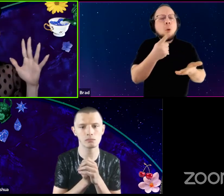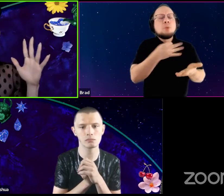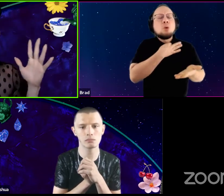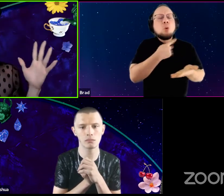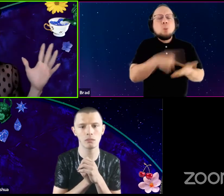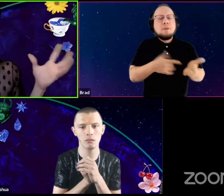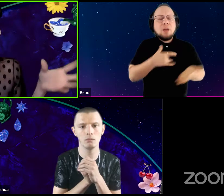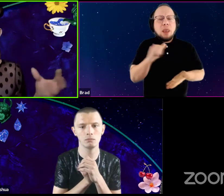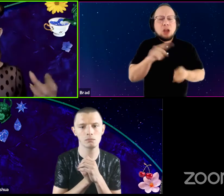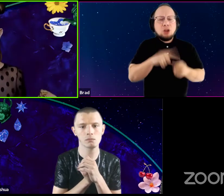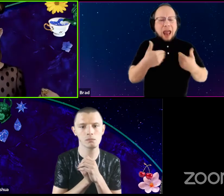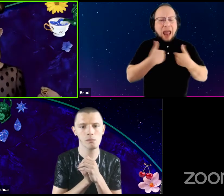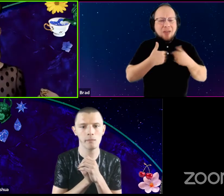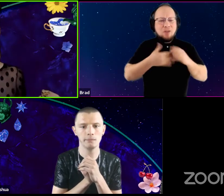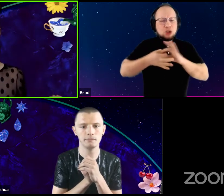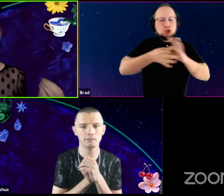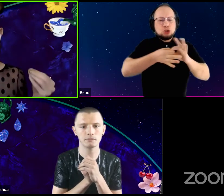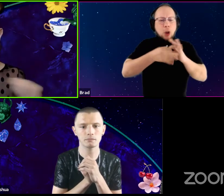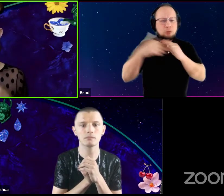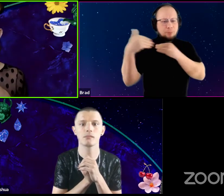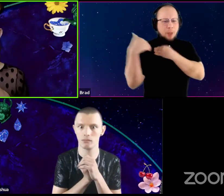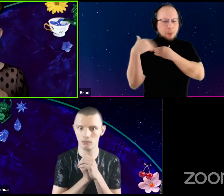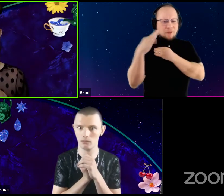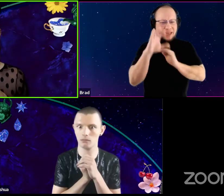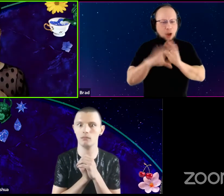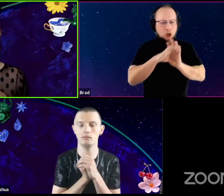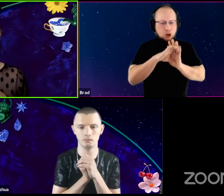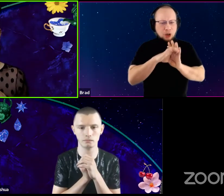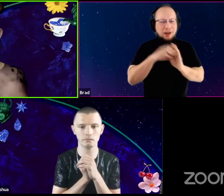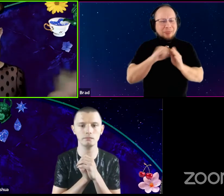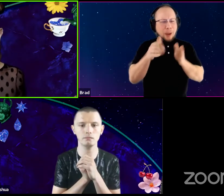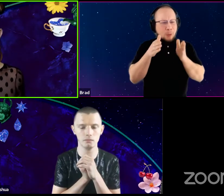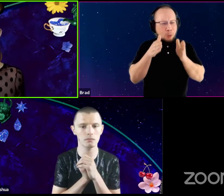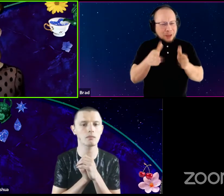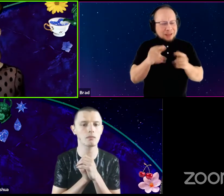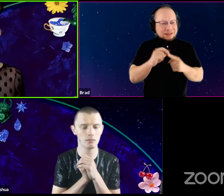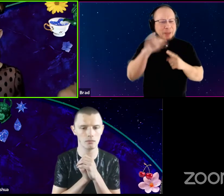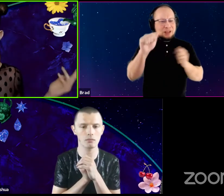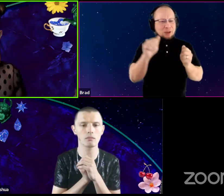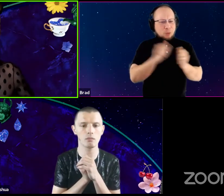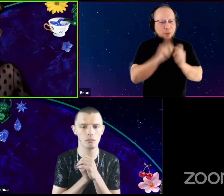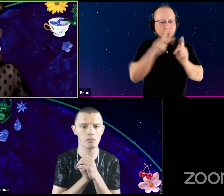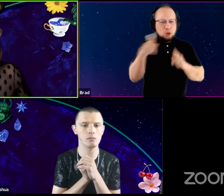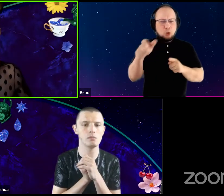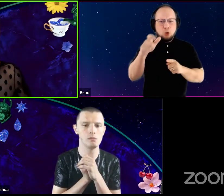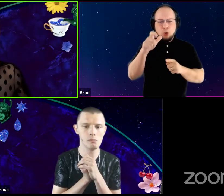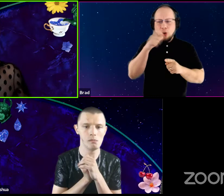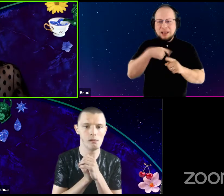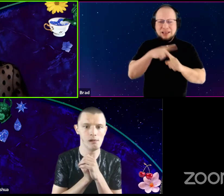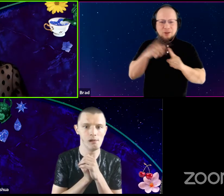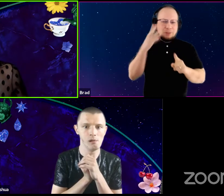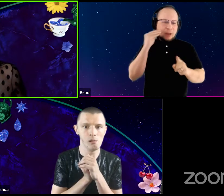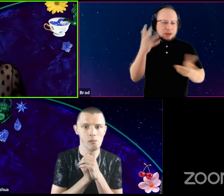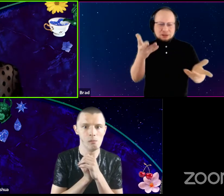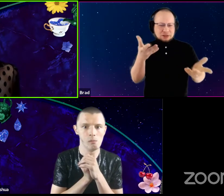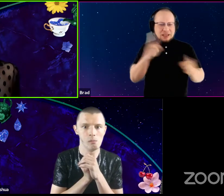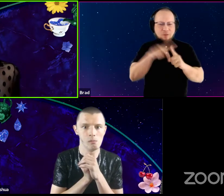have joint responsibility of a character in that way, especially with someone who's coming at it from a very different experience and angle?